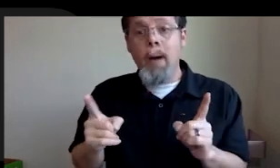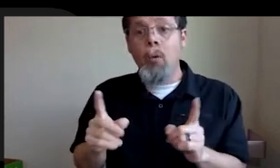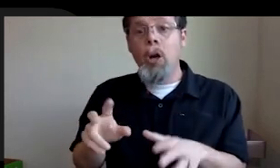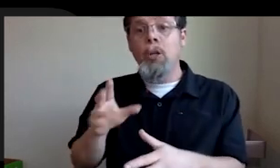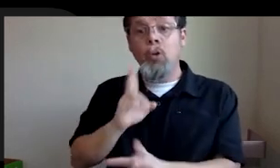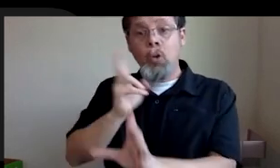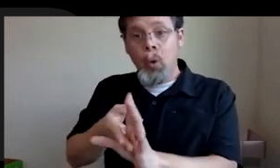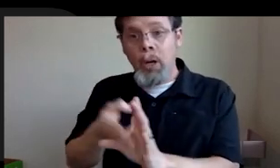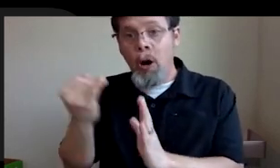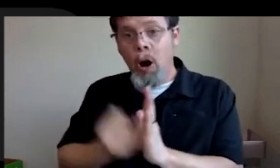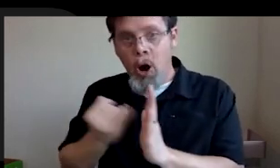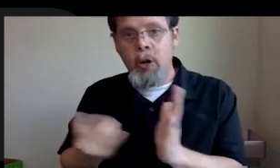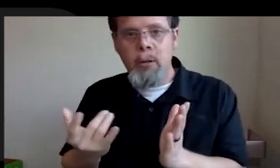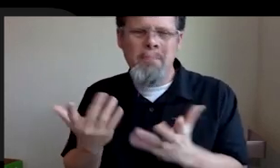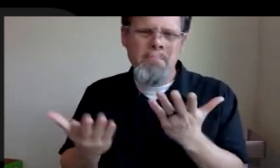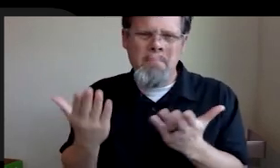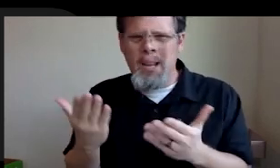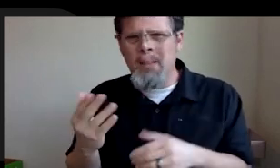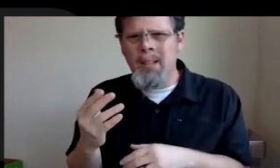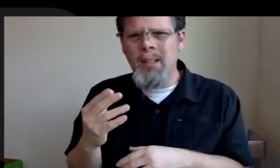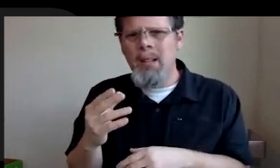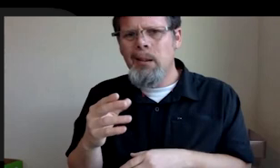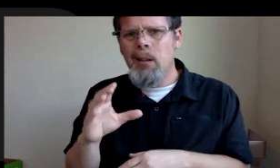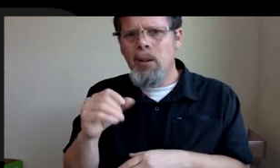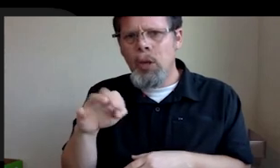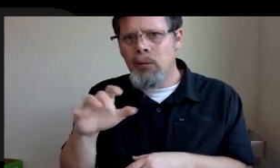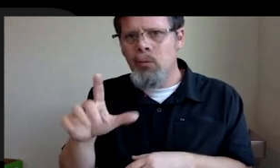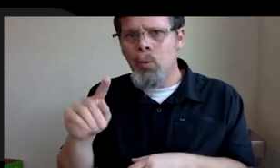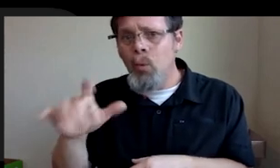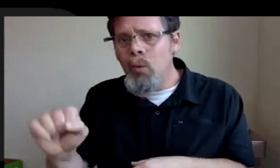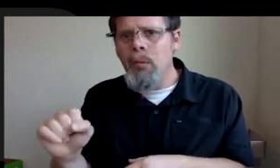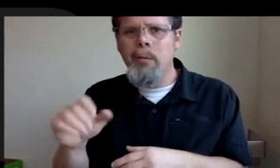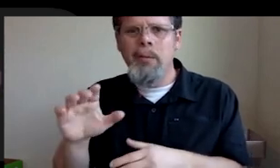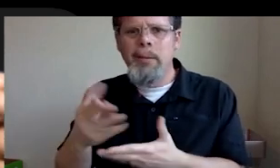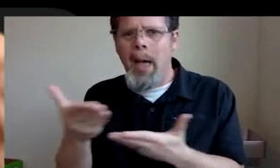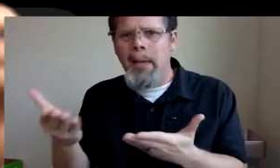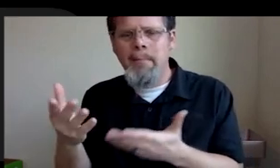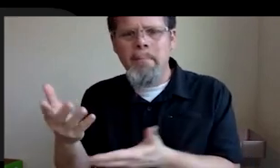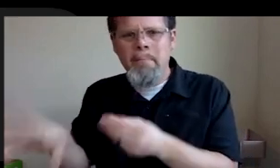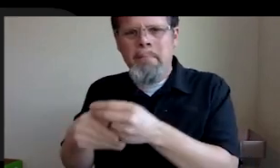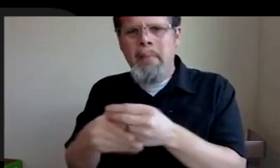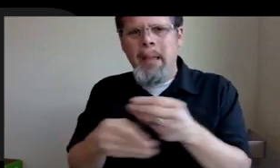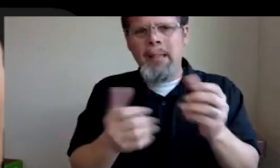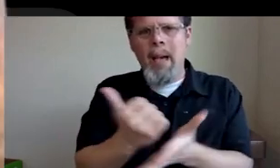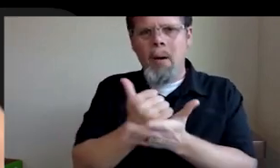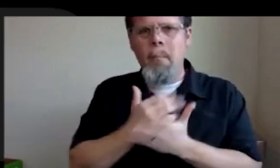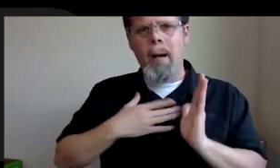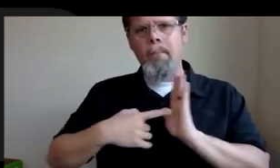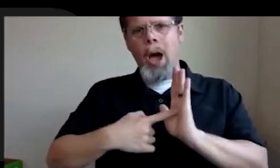probably lean heavily into like maybe some quetzal tools, maybe some substance stuff to help make my models actually look legit. But for what I do as a